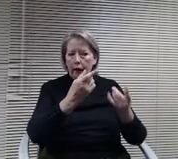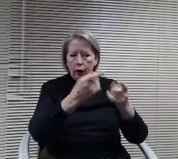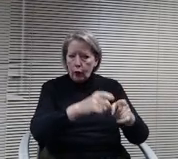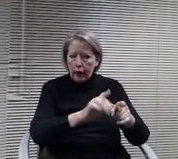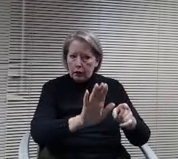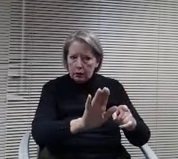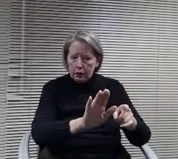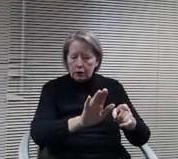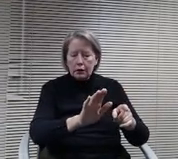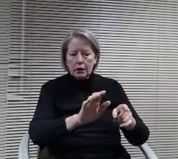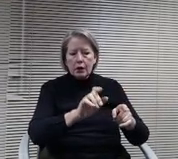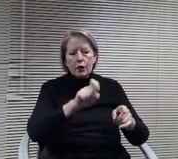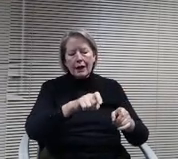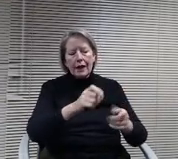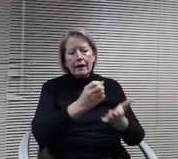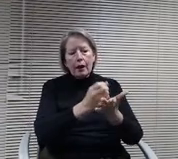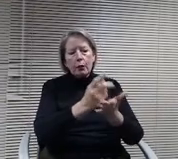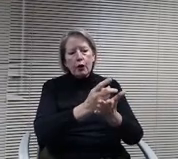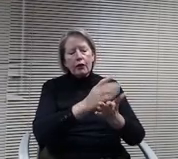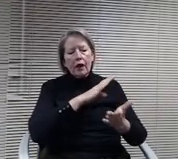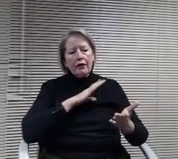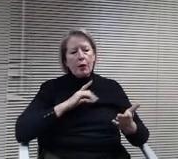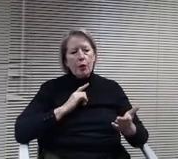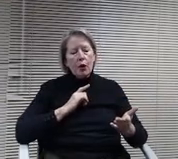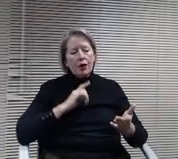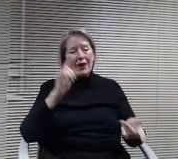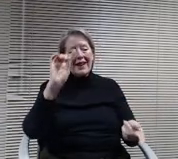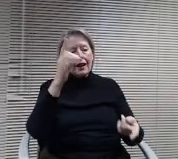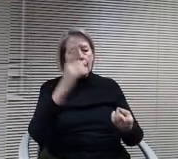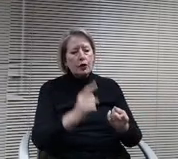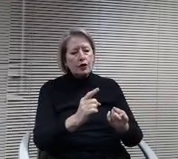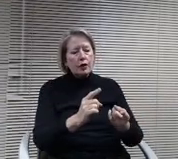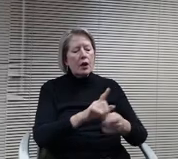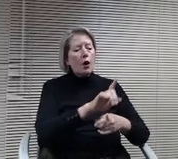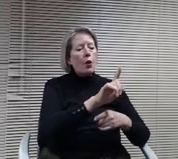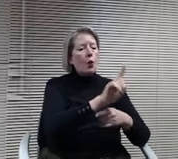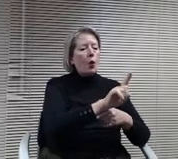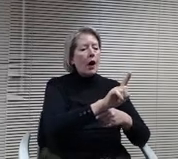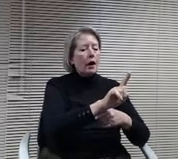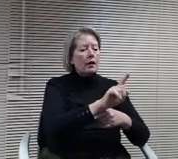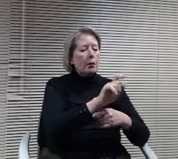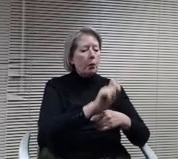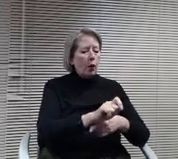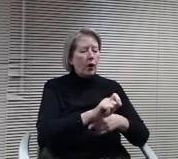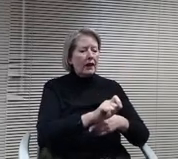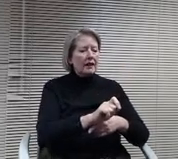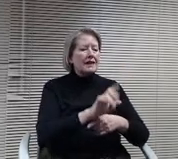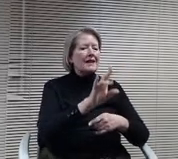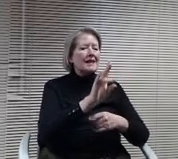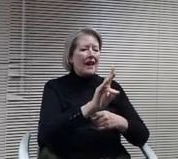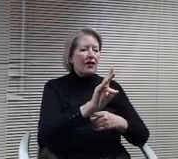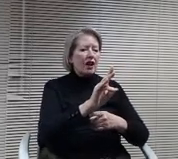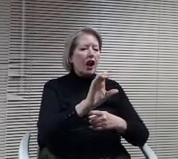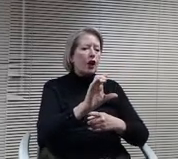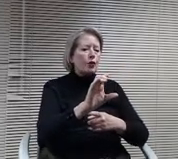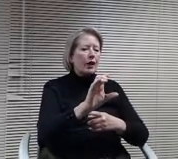Approval of the board. We've negotiated a purchase price of 1 million, $700,000 and so we would be funding this with about